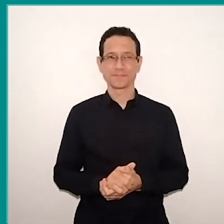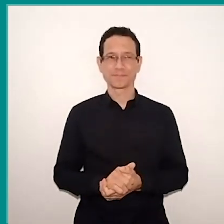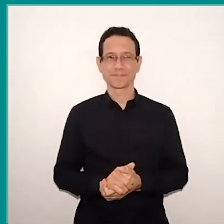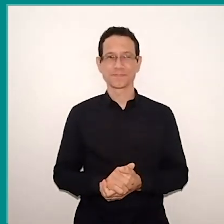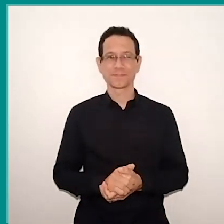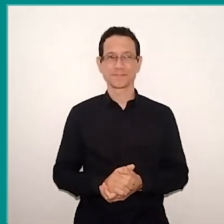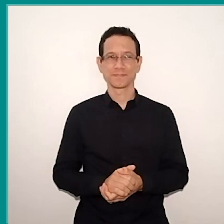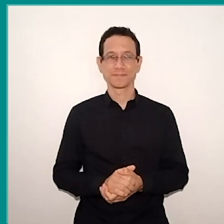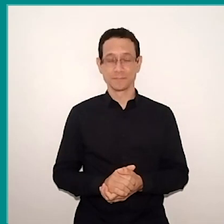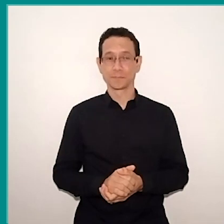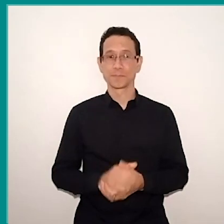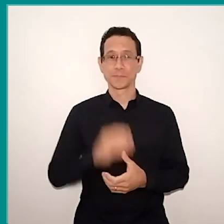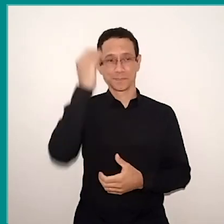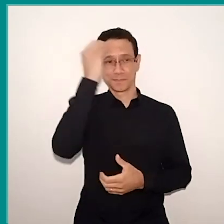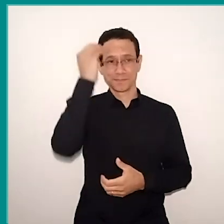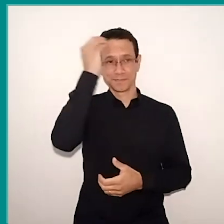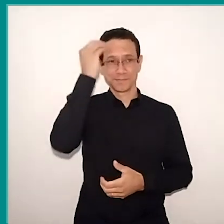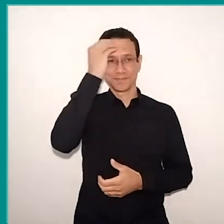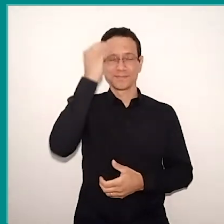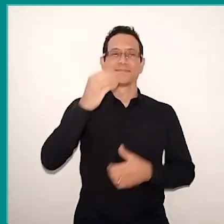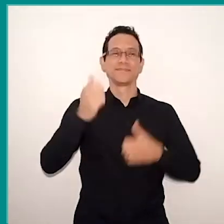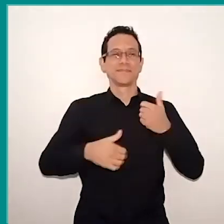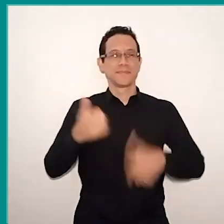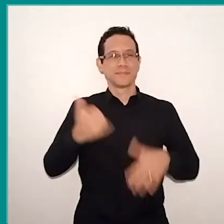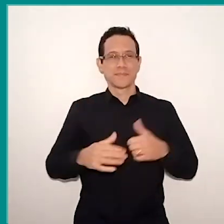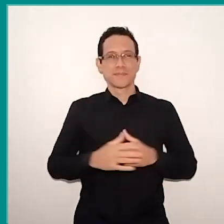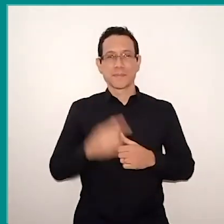of the experiences, and then I'll show you a little